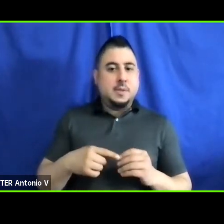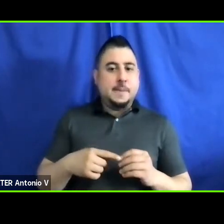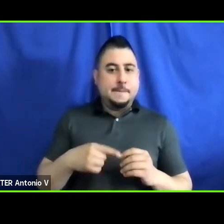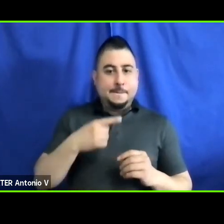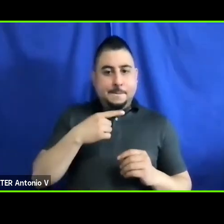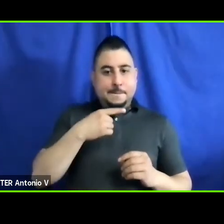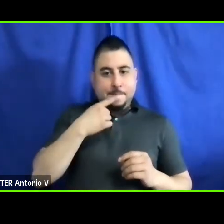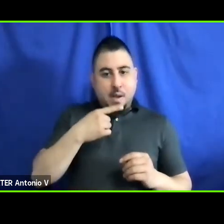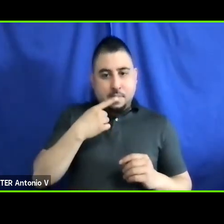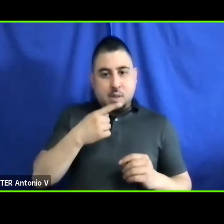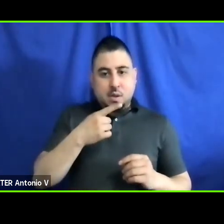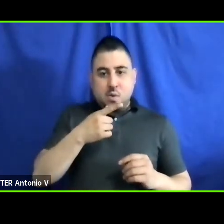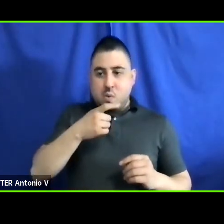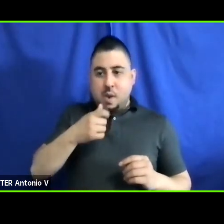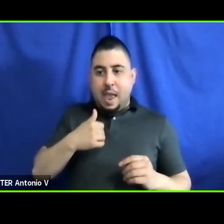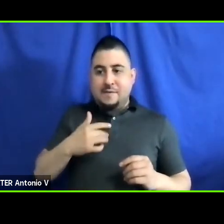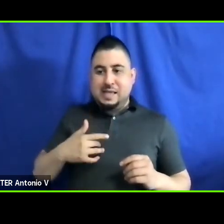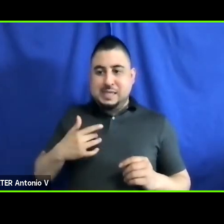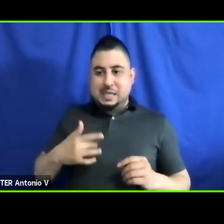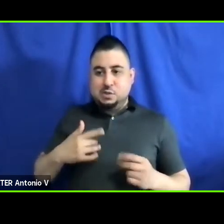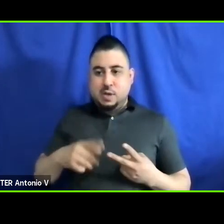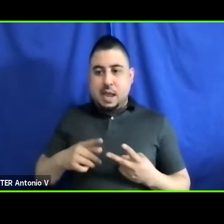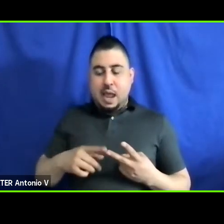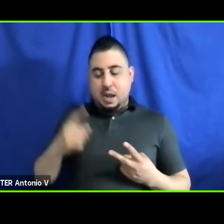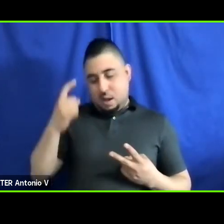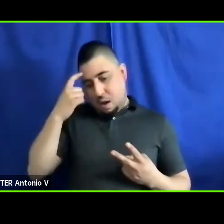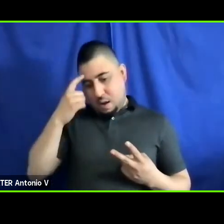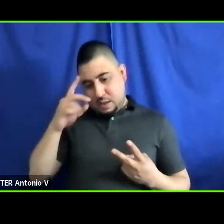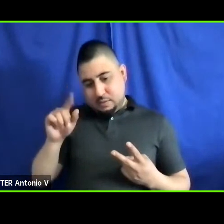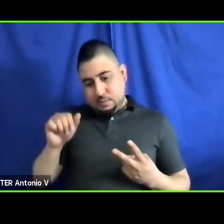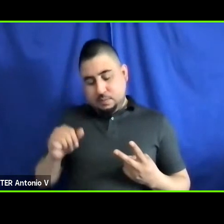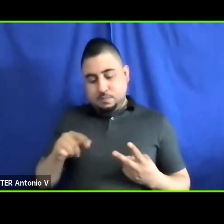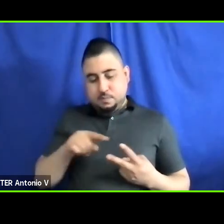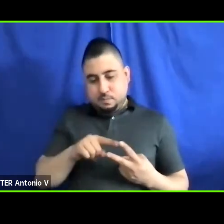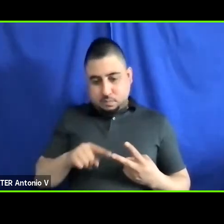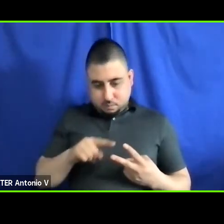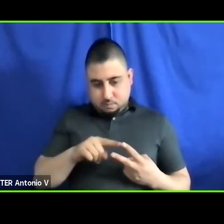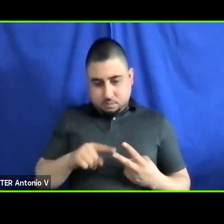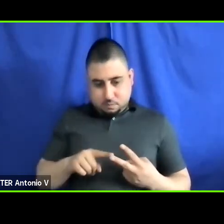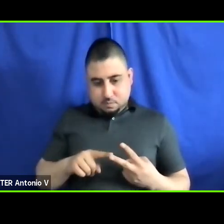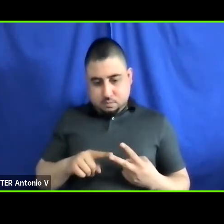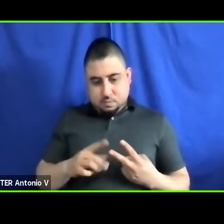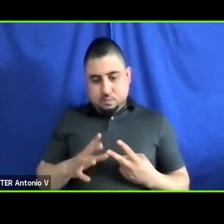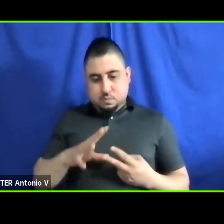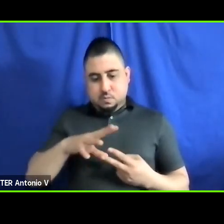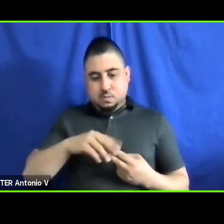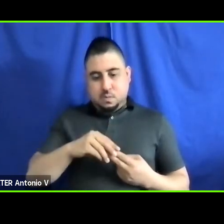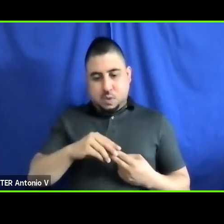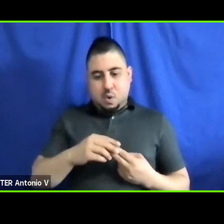with sensory disabilities and people with cognitive disabilities, and any other type